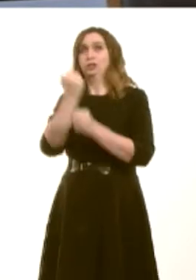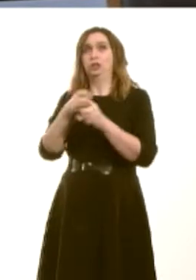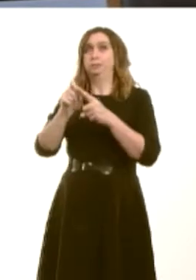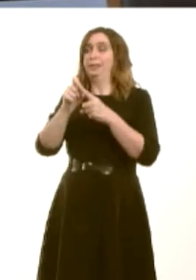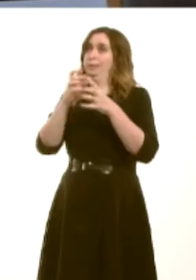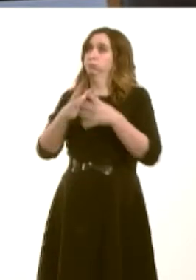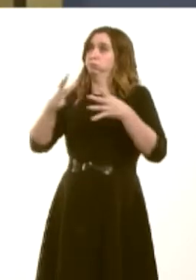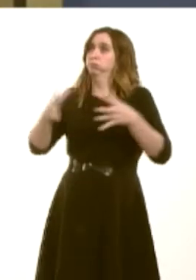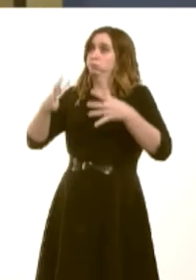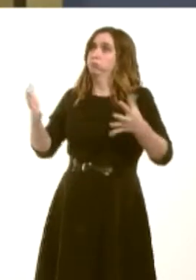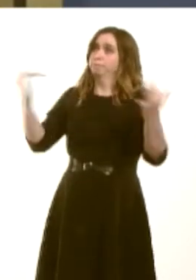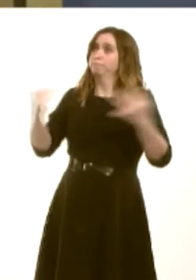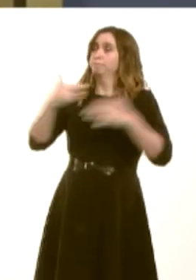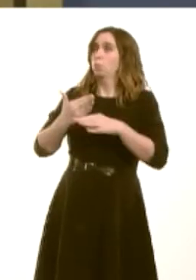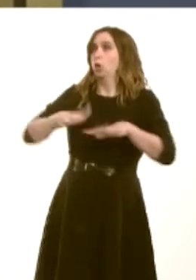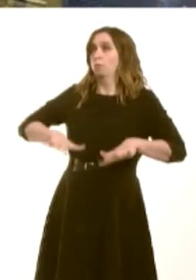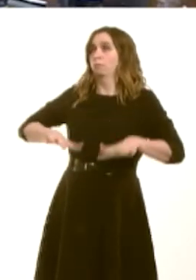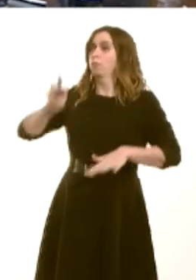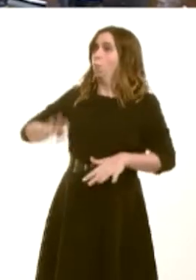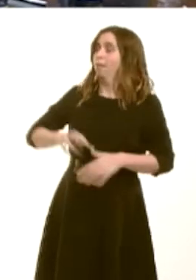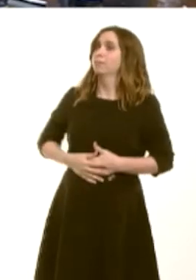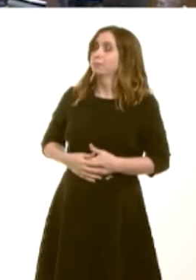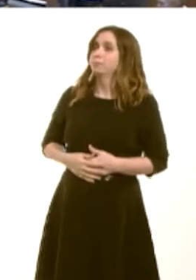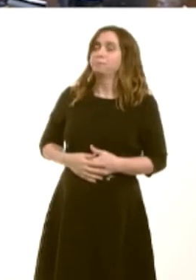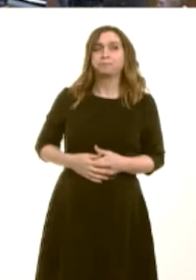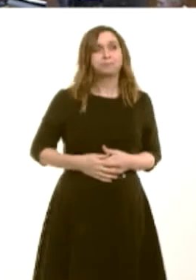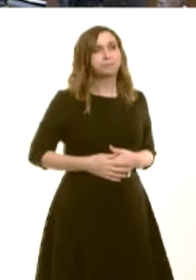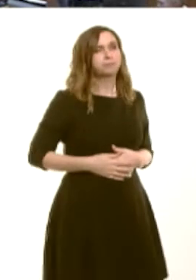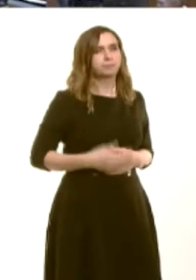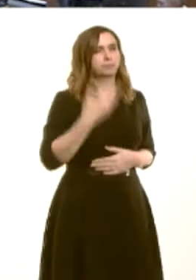in Wales. Kirsty Williams: First Minister, as Llanwrtyd